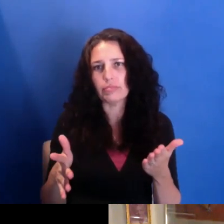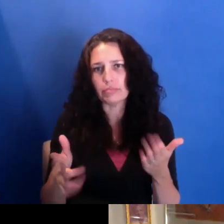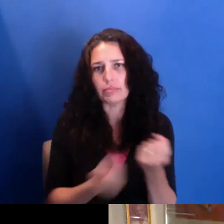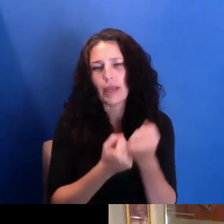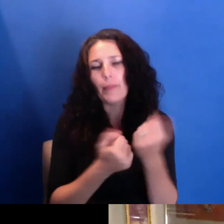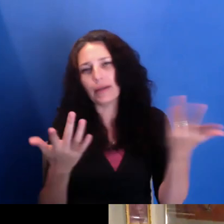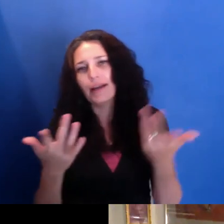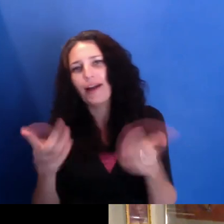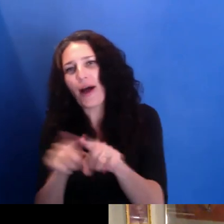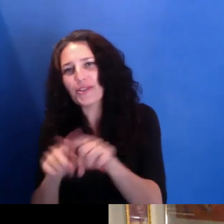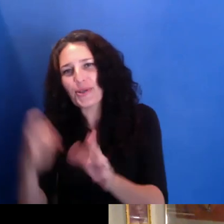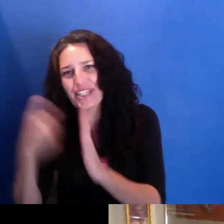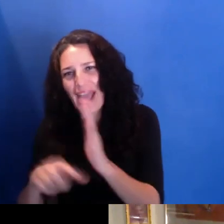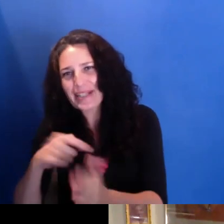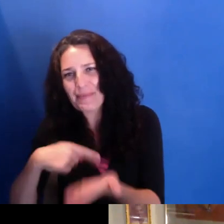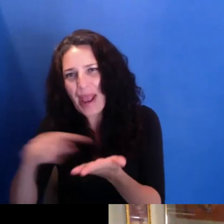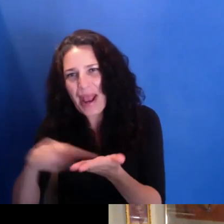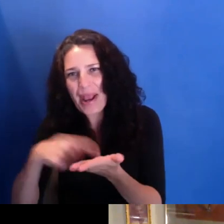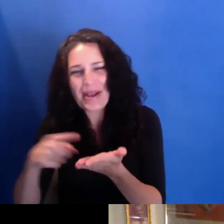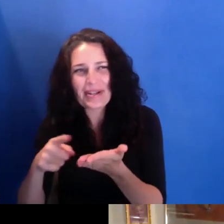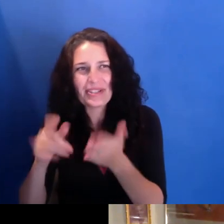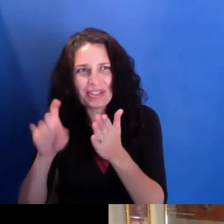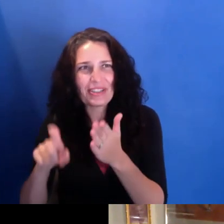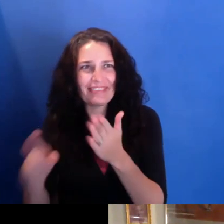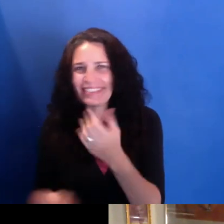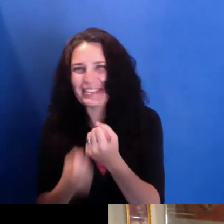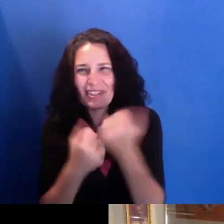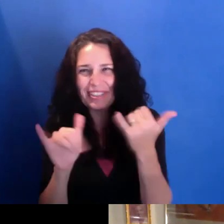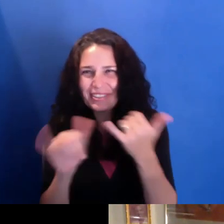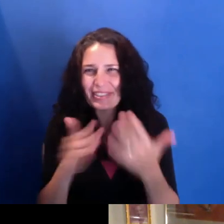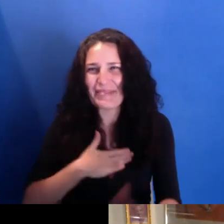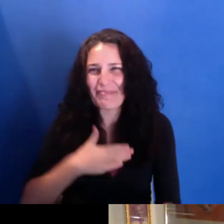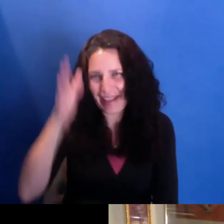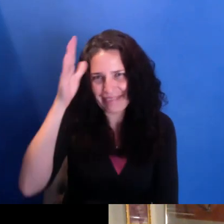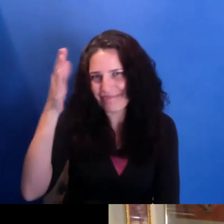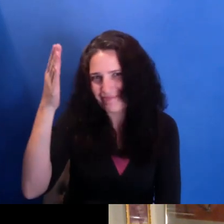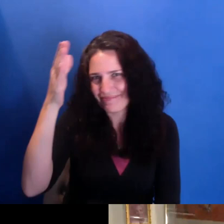But I don't think that sustainability is necessarily--